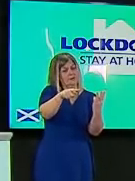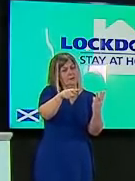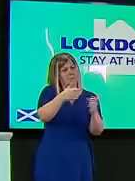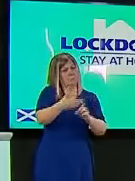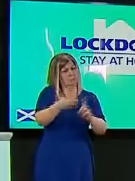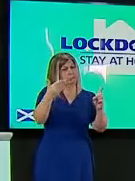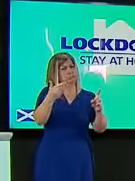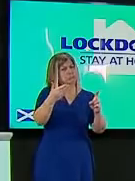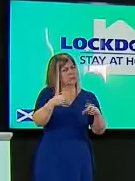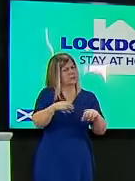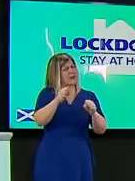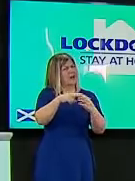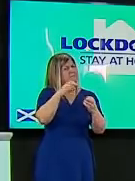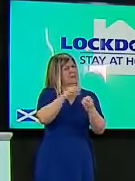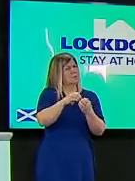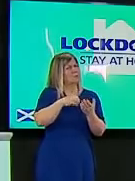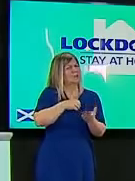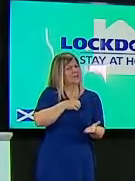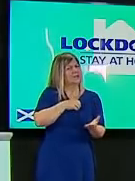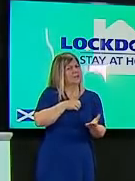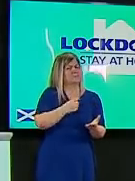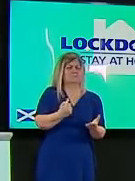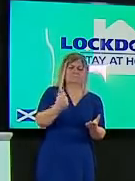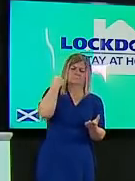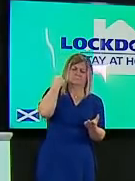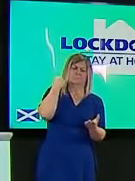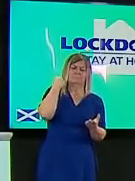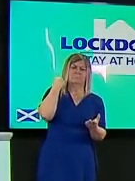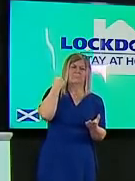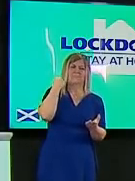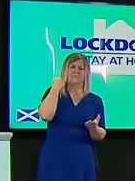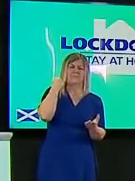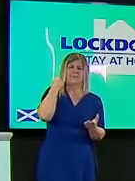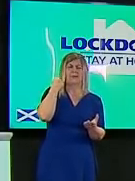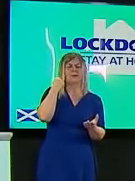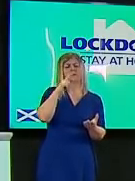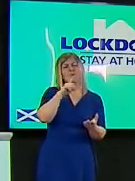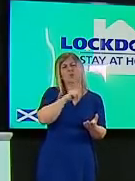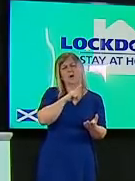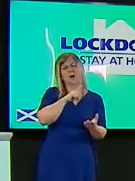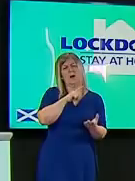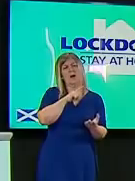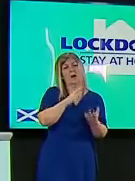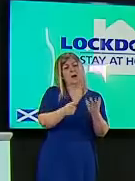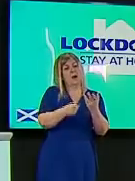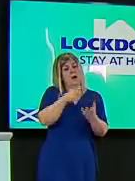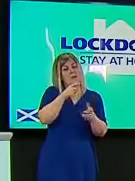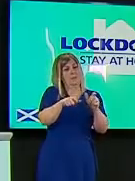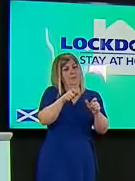can you explain why contacts and those who were on their flight um are only being contacted now